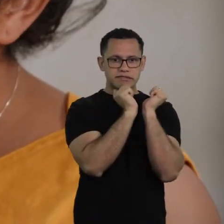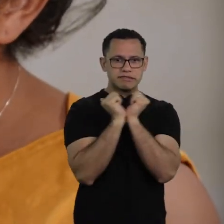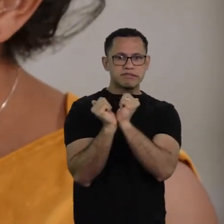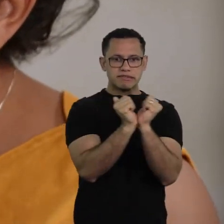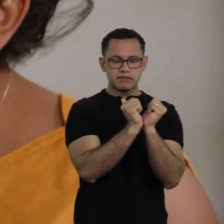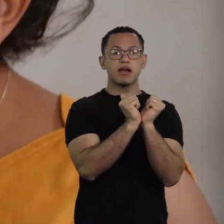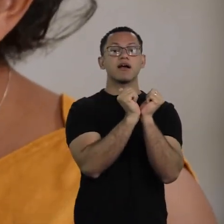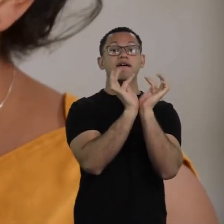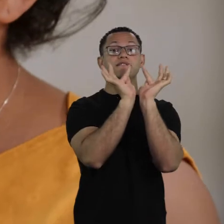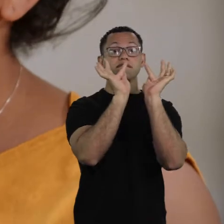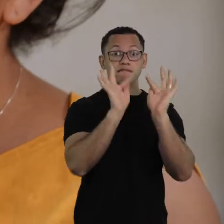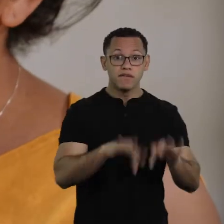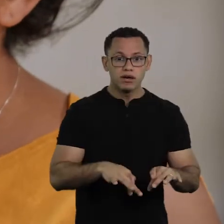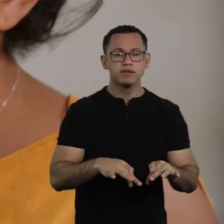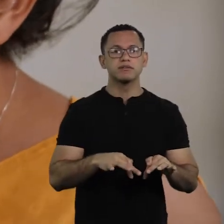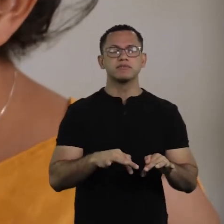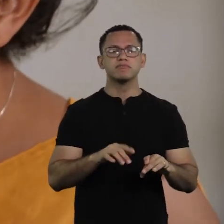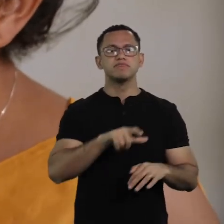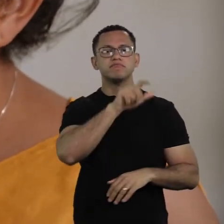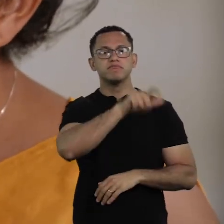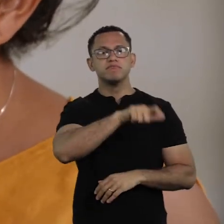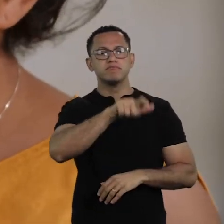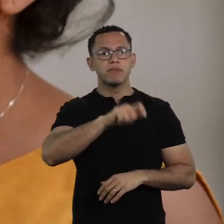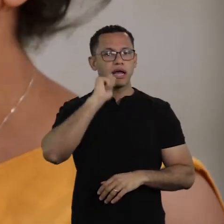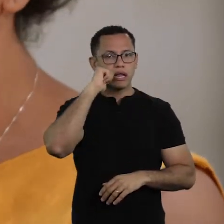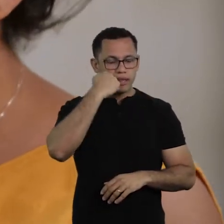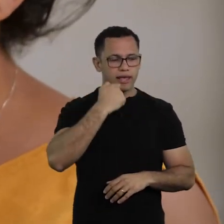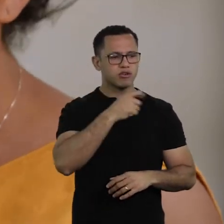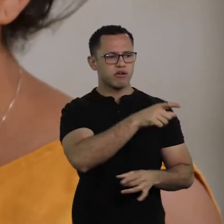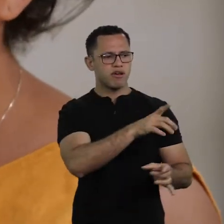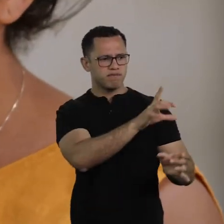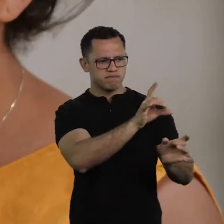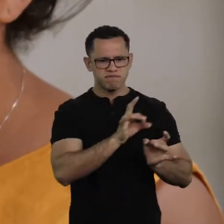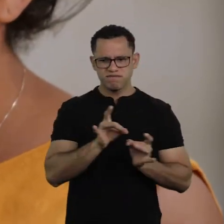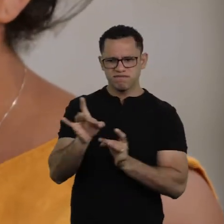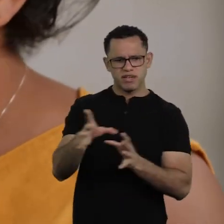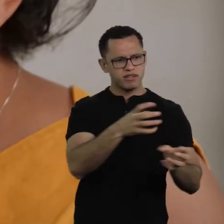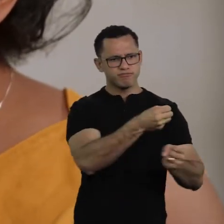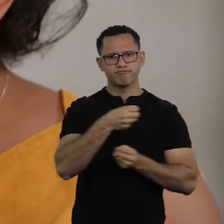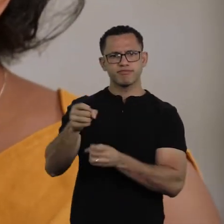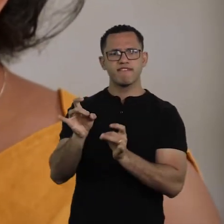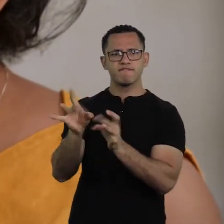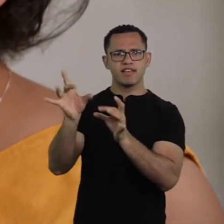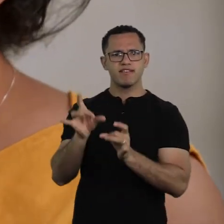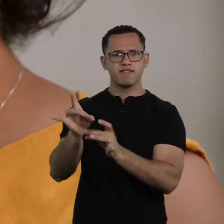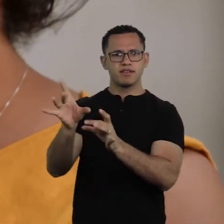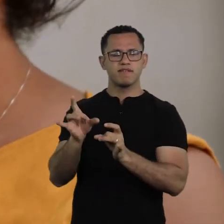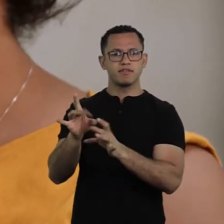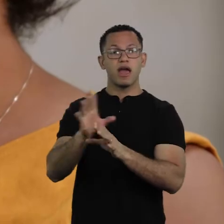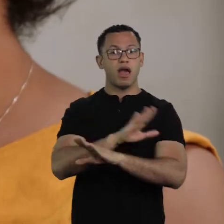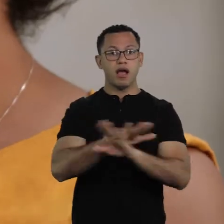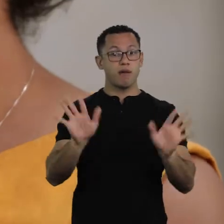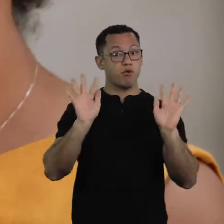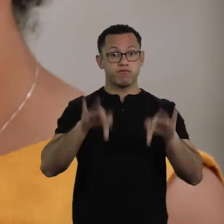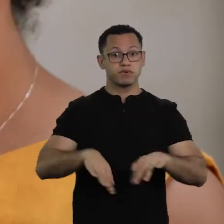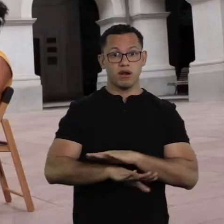black bodies ceased to be traded. So, it's like they're worthless.